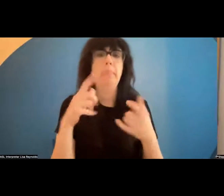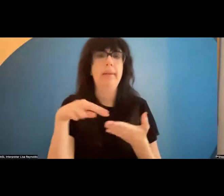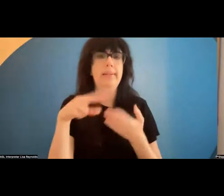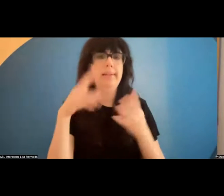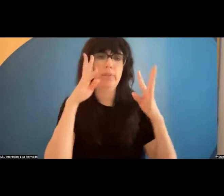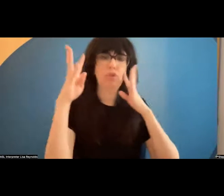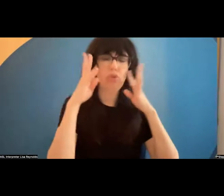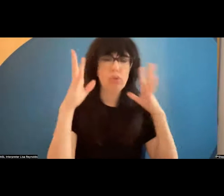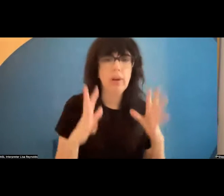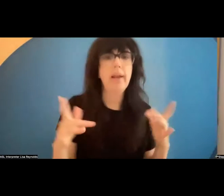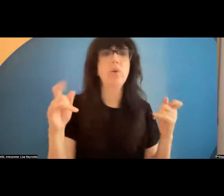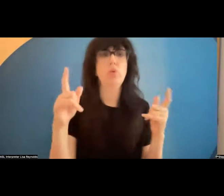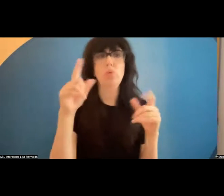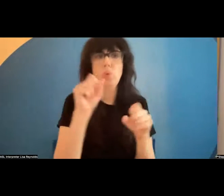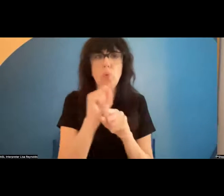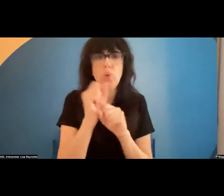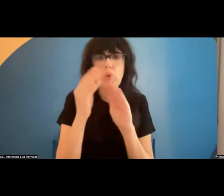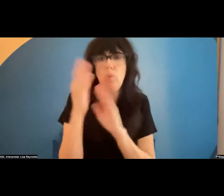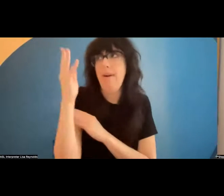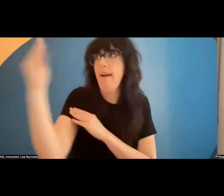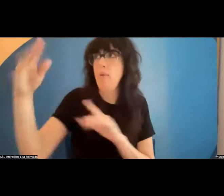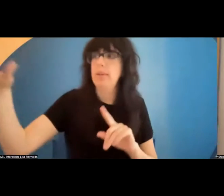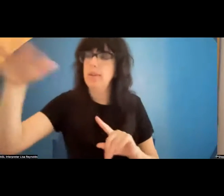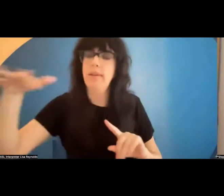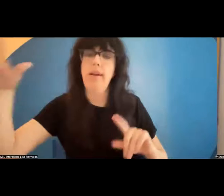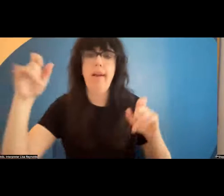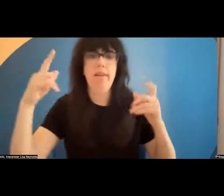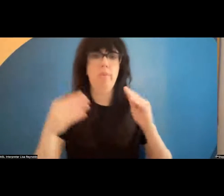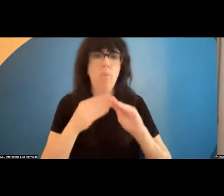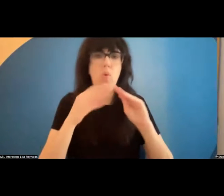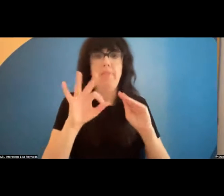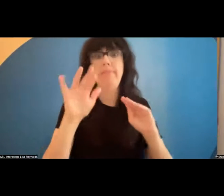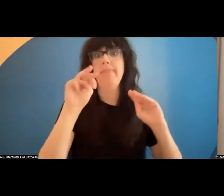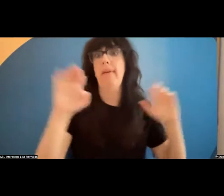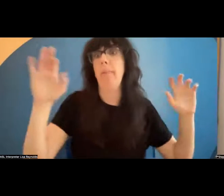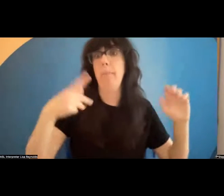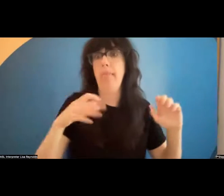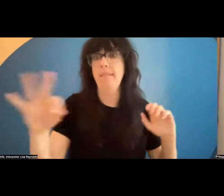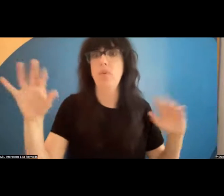outside of mainstream or famed platforms, often don't have the luxury of having their works laud